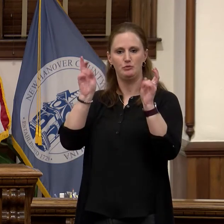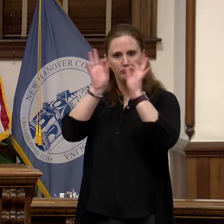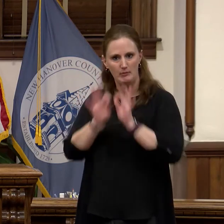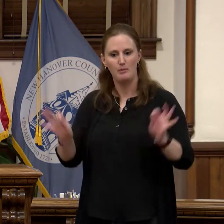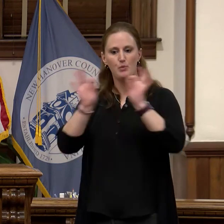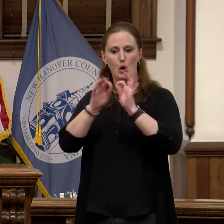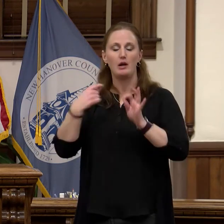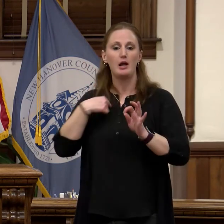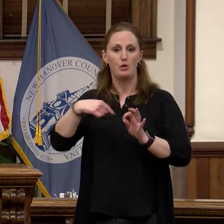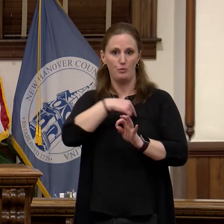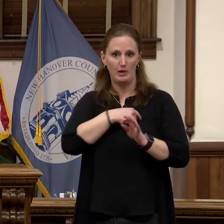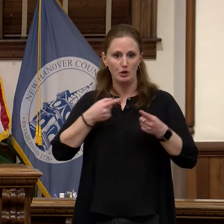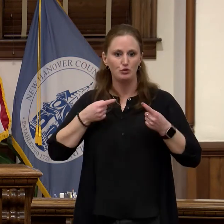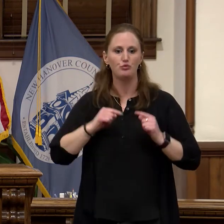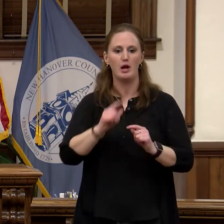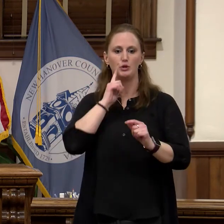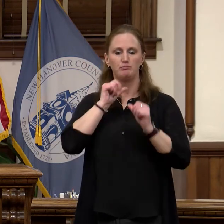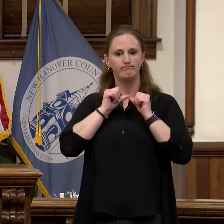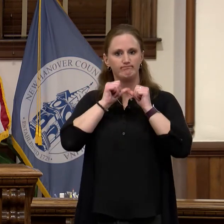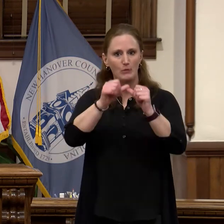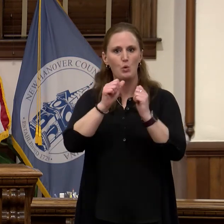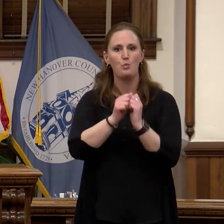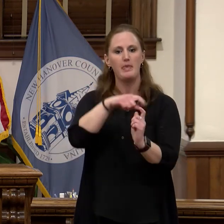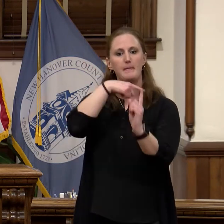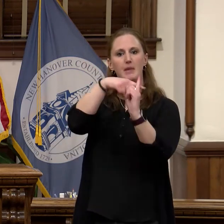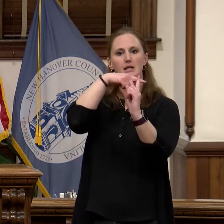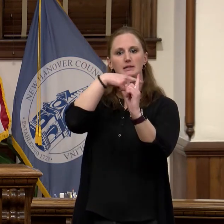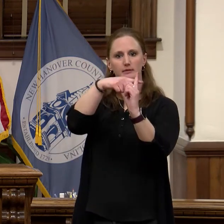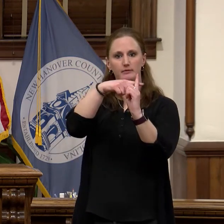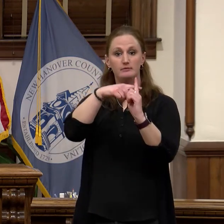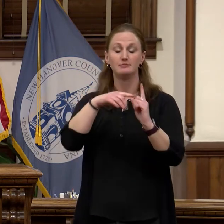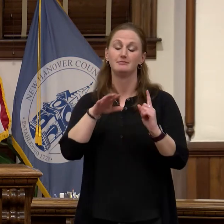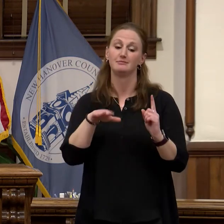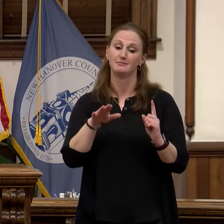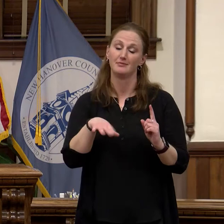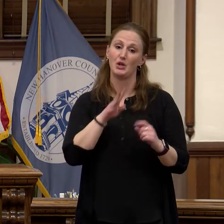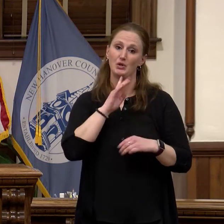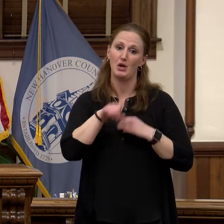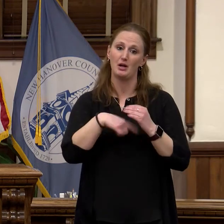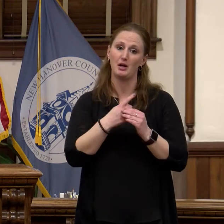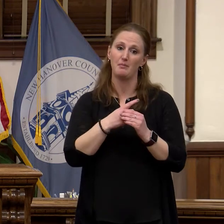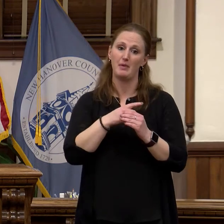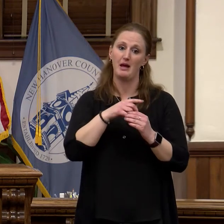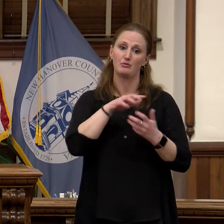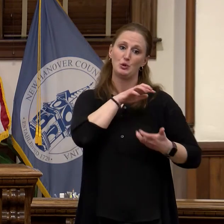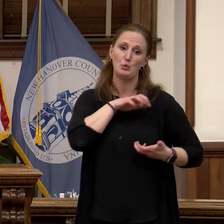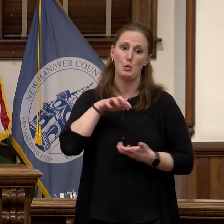moving forward in a positive way. Speaking of storms, in 2019 while we were